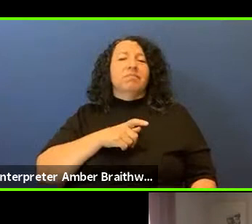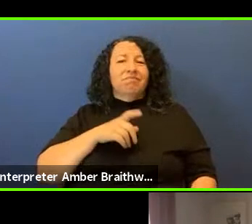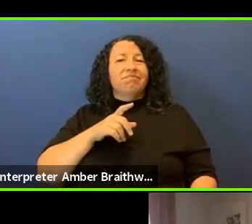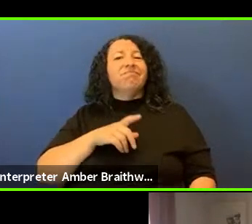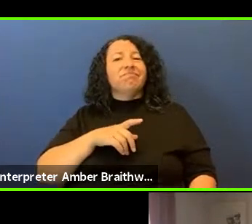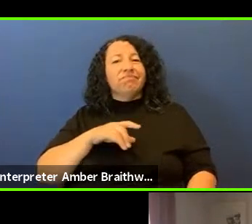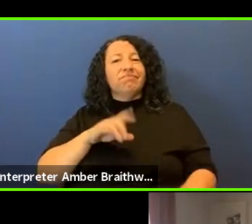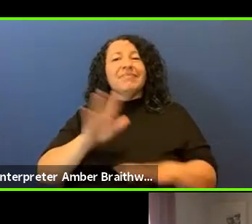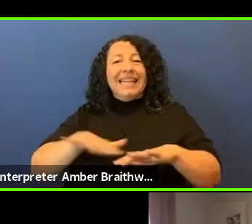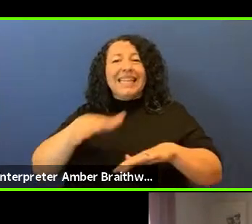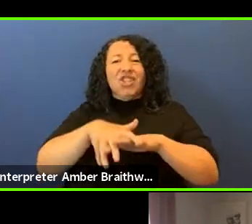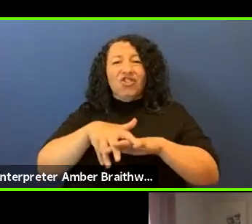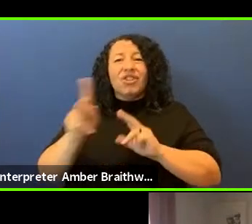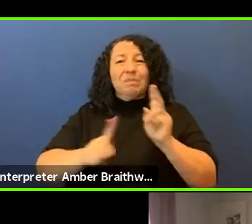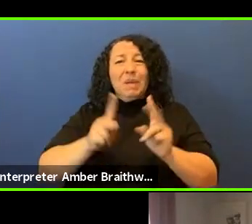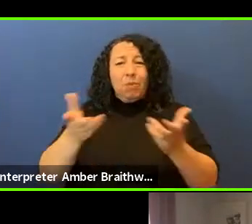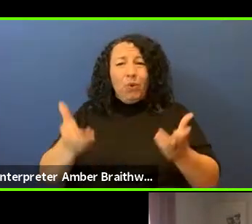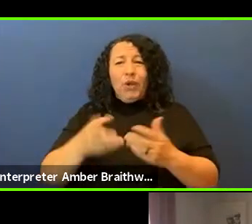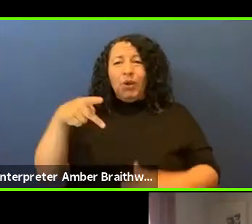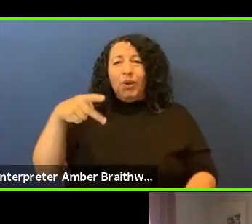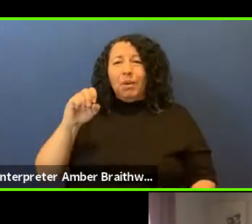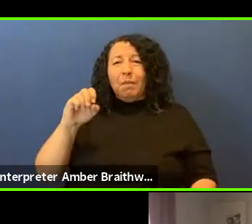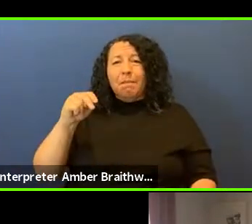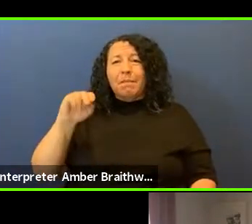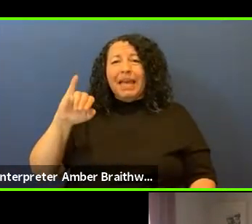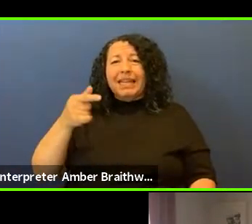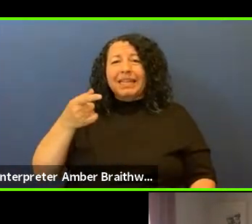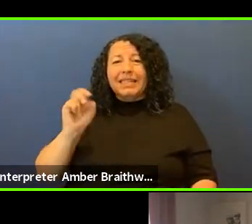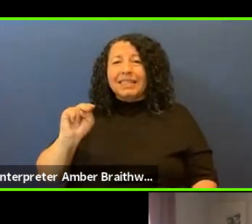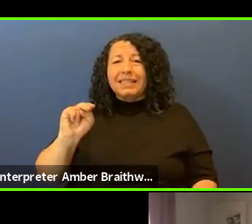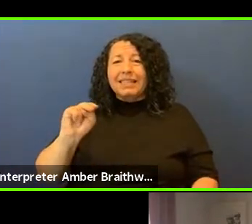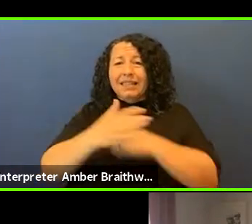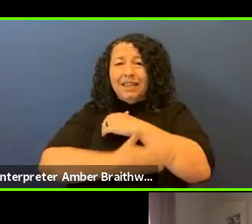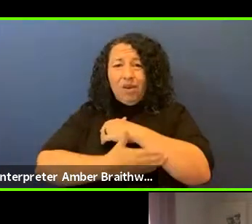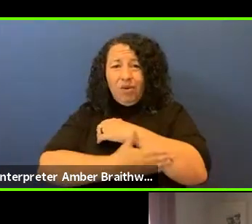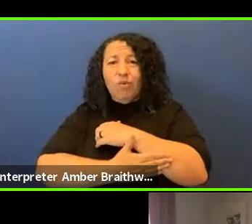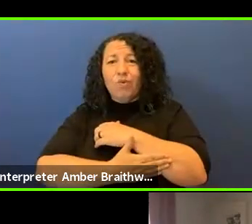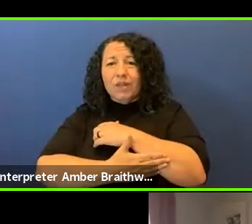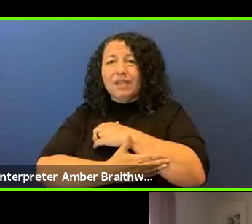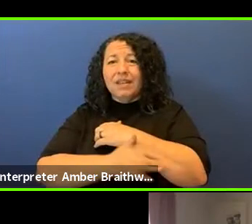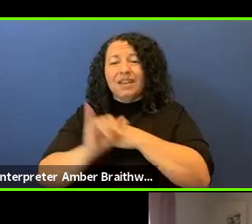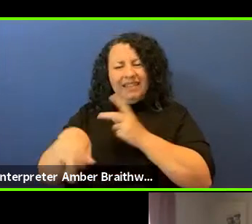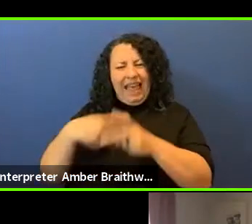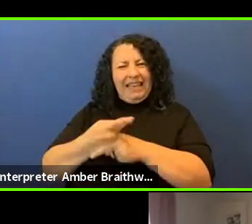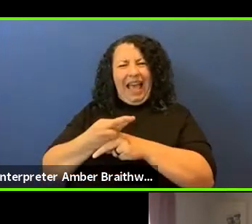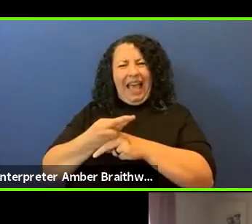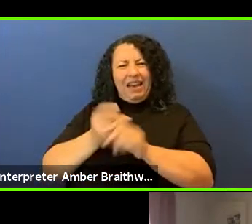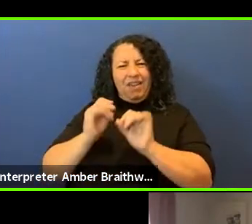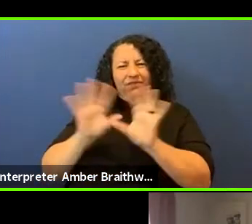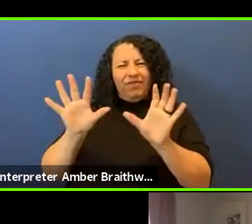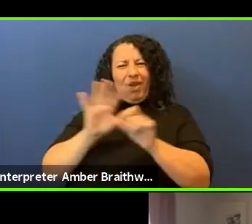and that type of oppression employs a lot of white people to